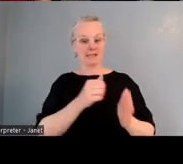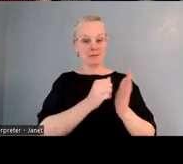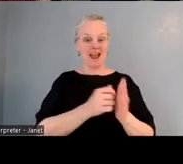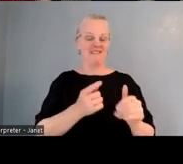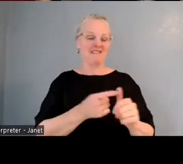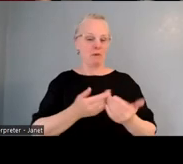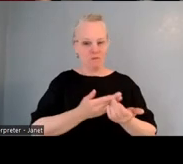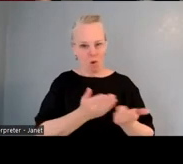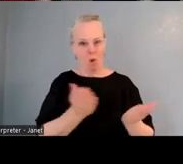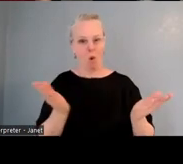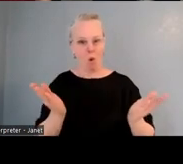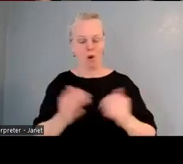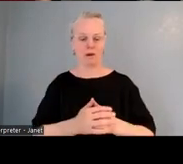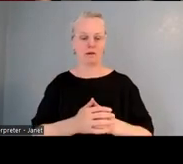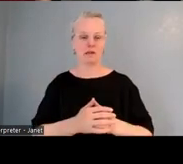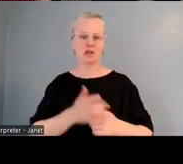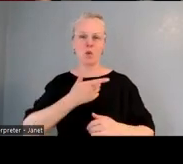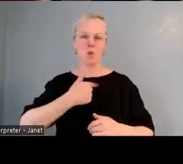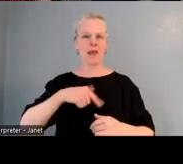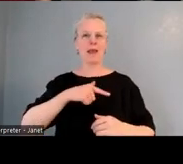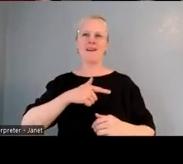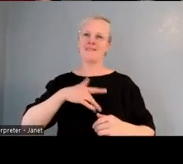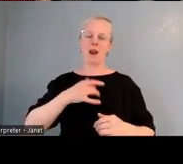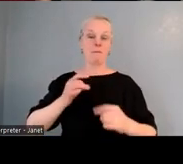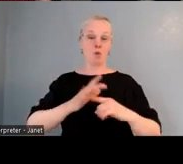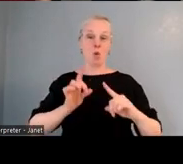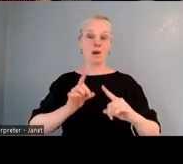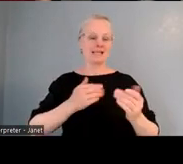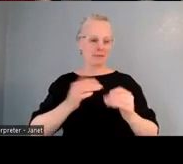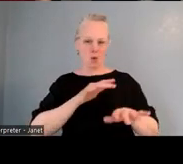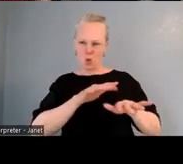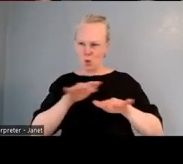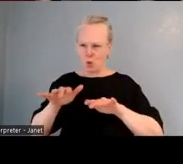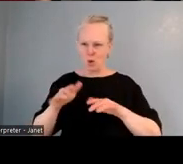that it doesn't matter who you were in the school, you had access to every single thing in our school.